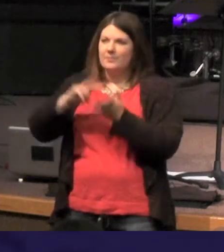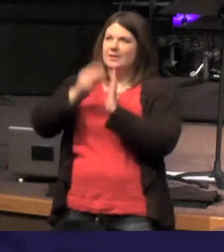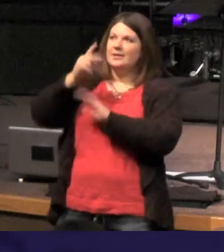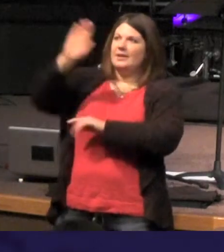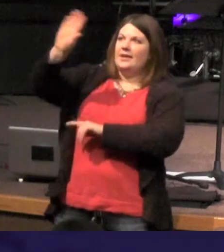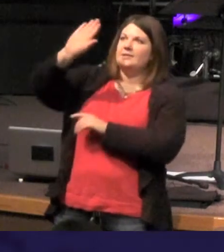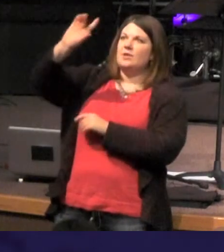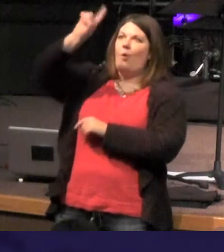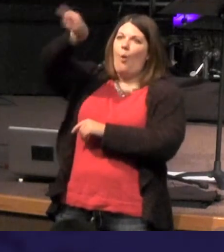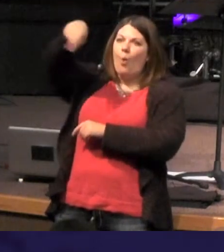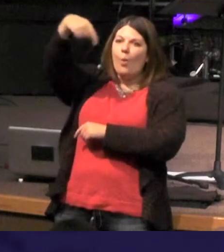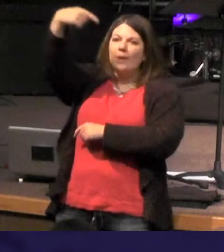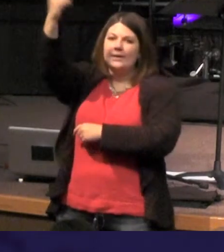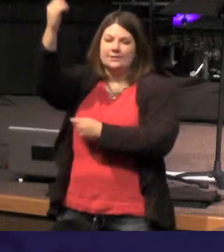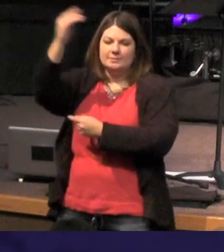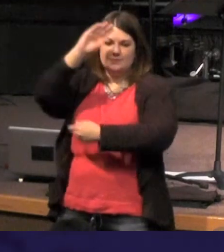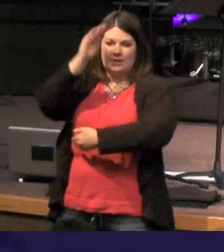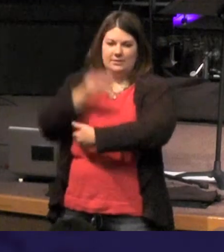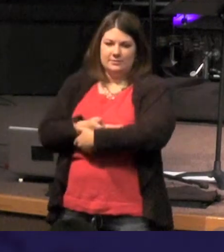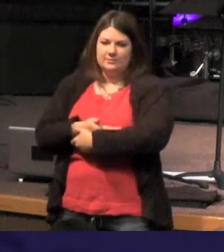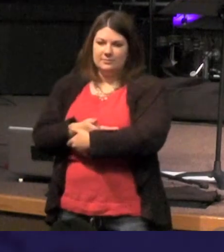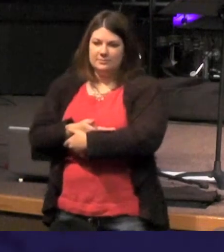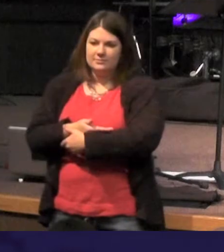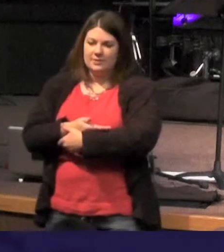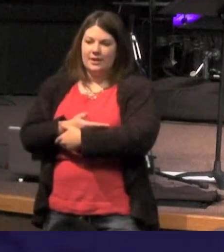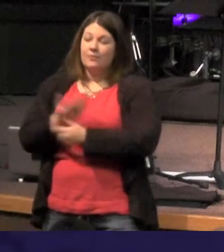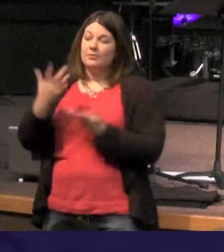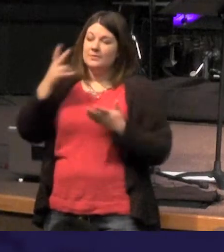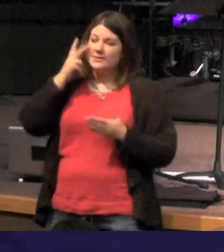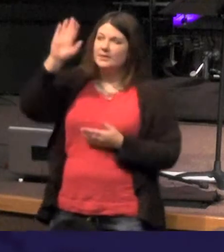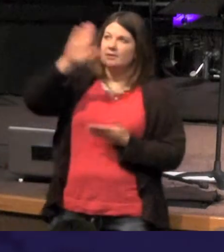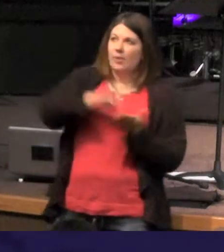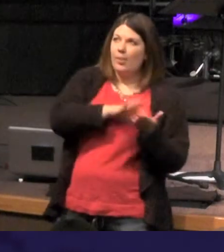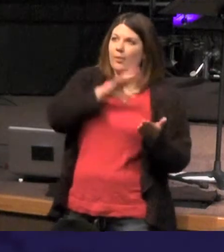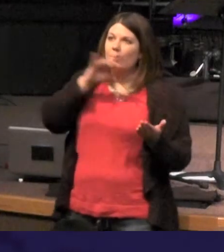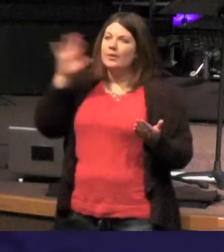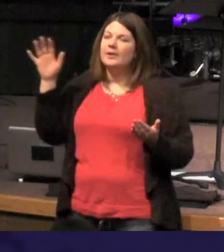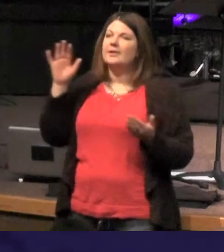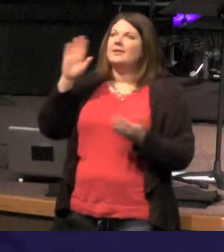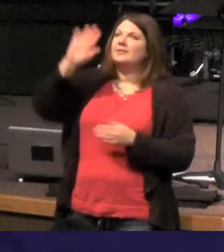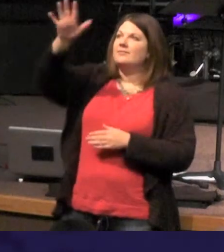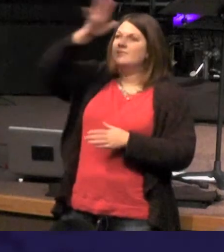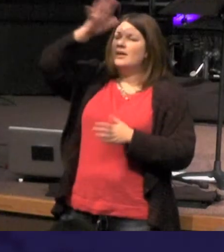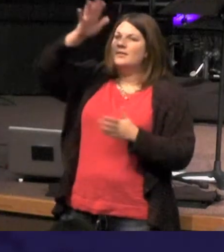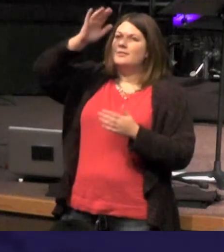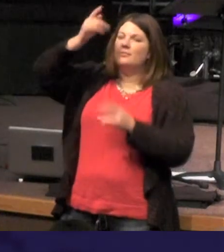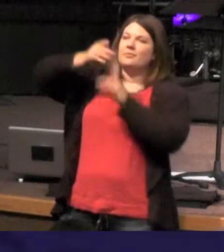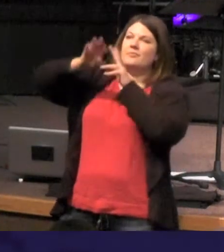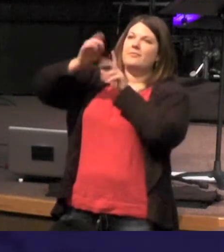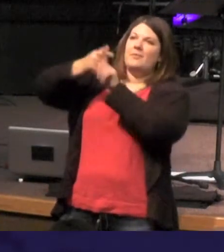he gave his only begotten son and so we've seen his glory - the glory of the only son for the father full of grace and truth and so